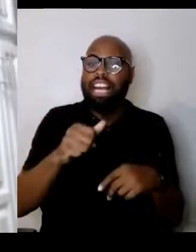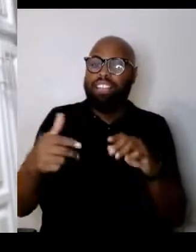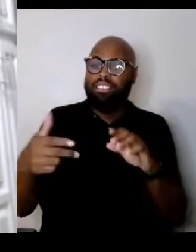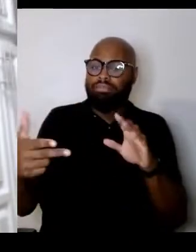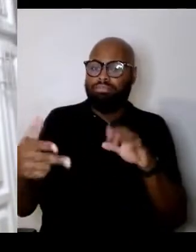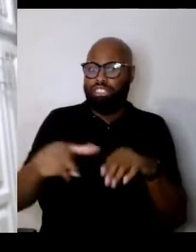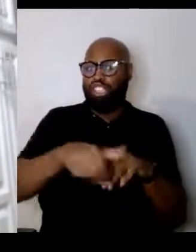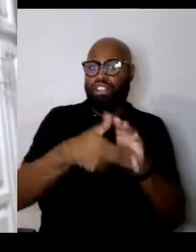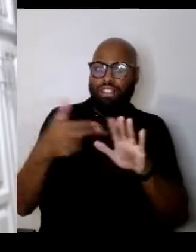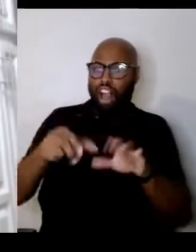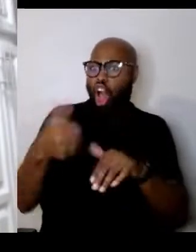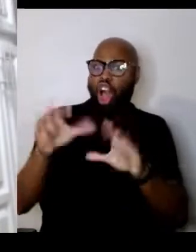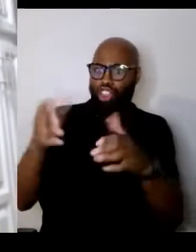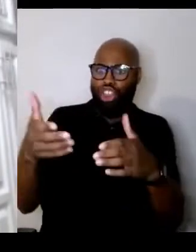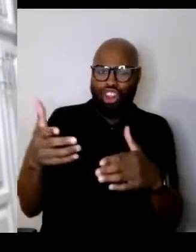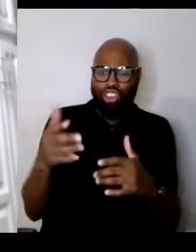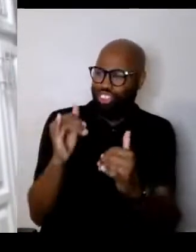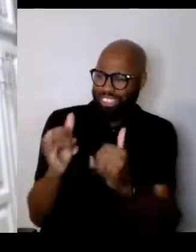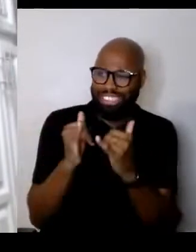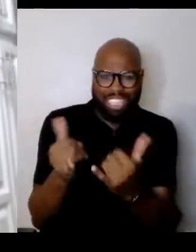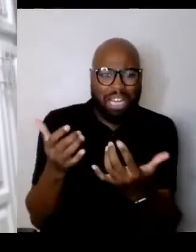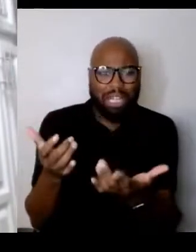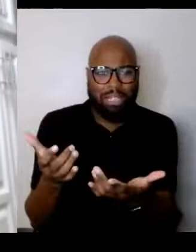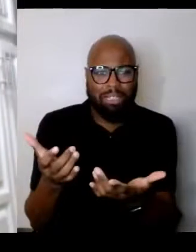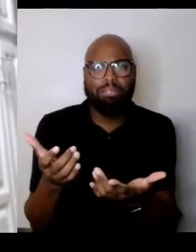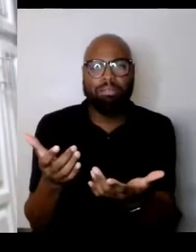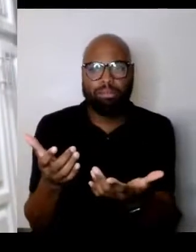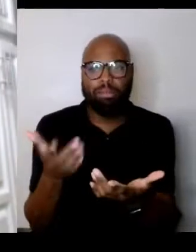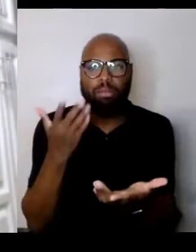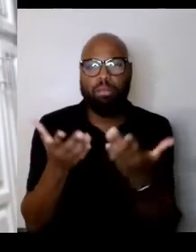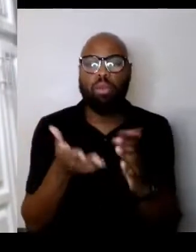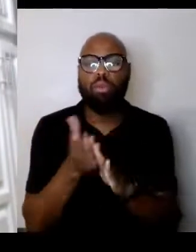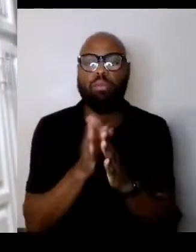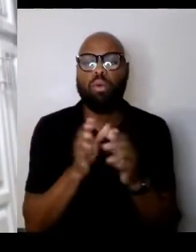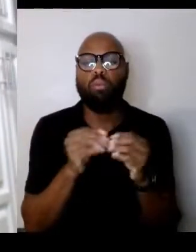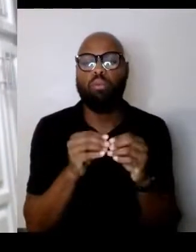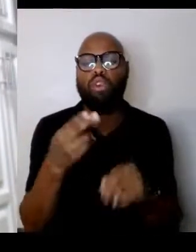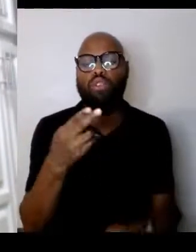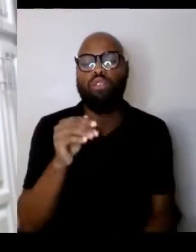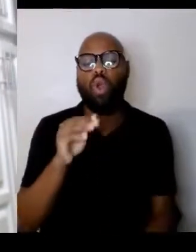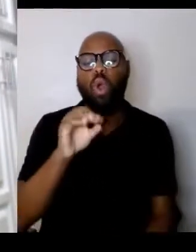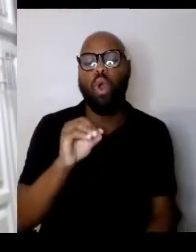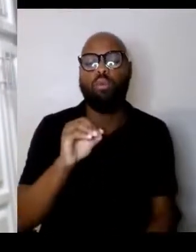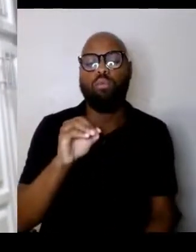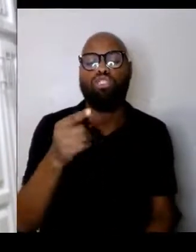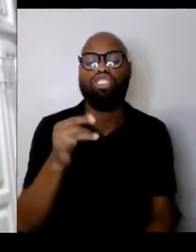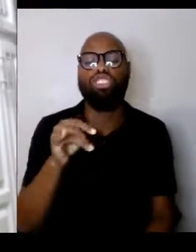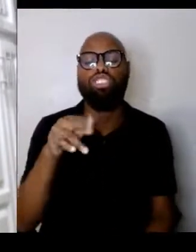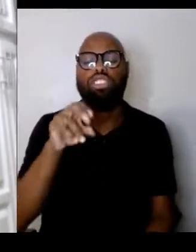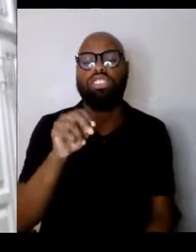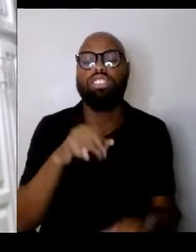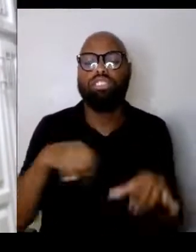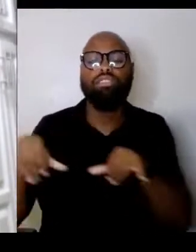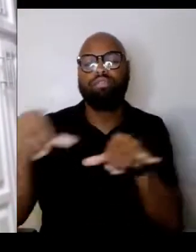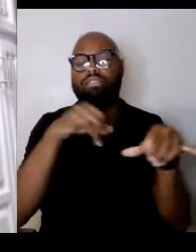we might be able to be a more homogenous society. I don't think differentiating between groups